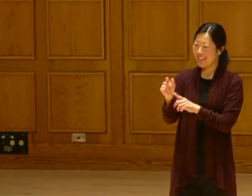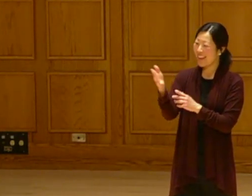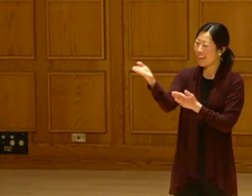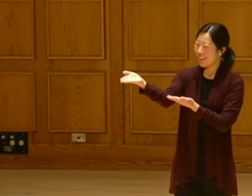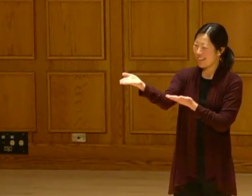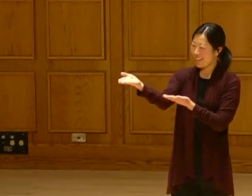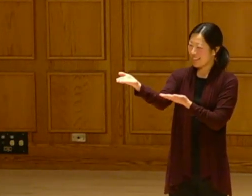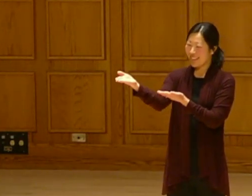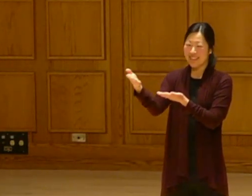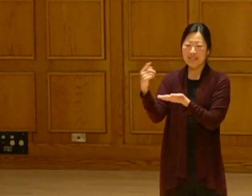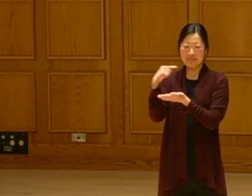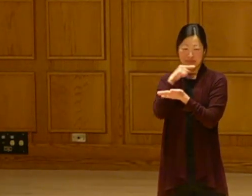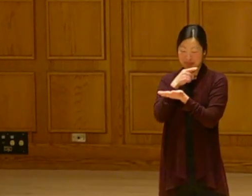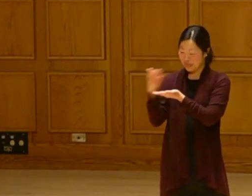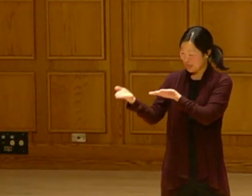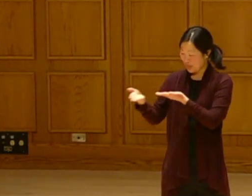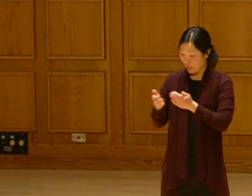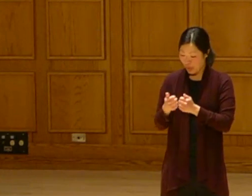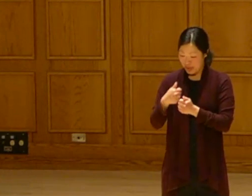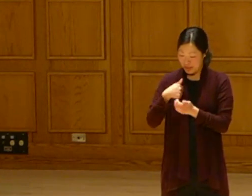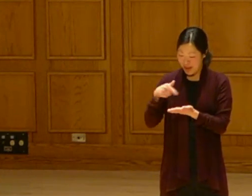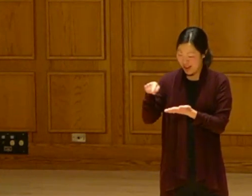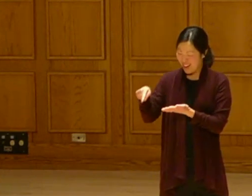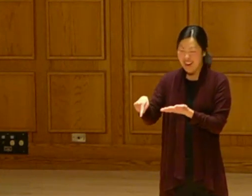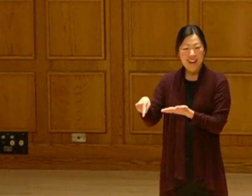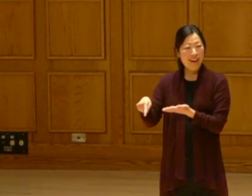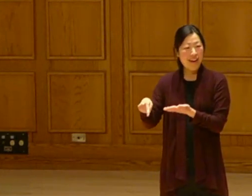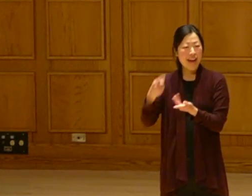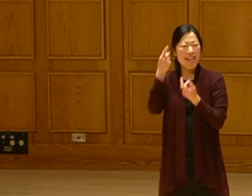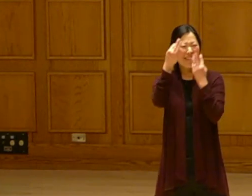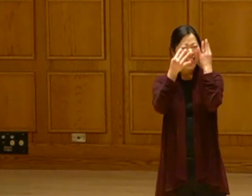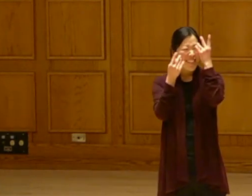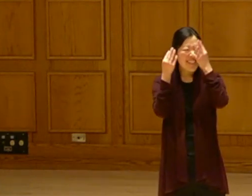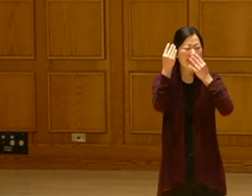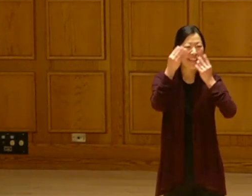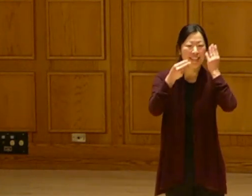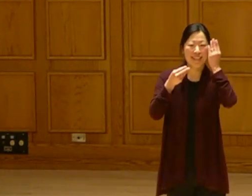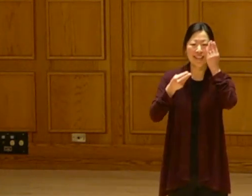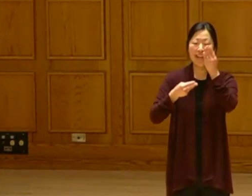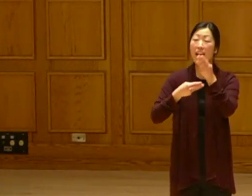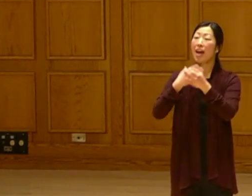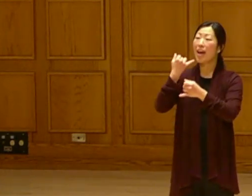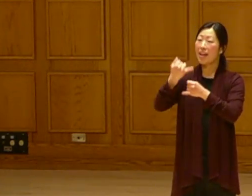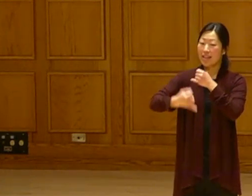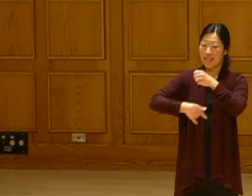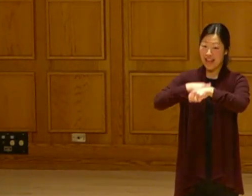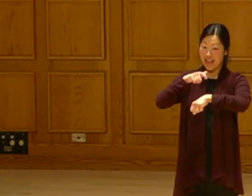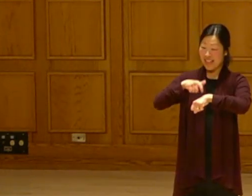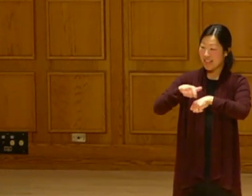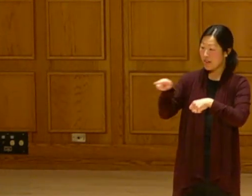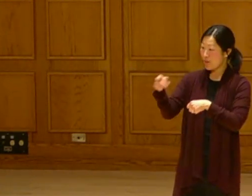Why she came with me is I think about just how different things were the last time she saw the sun before she was re-ground last year.